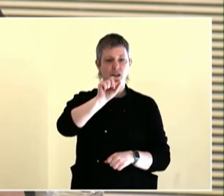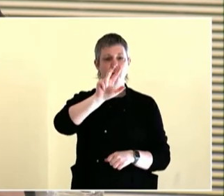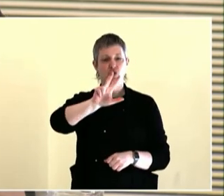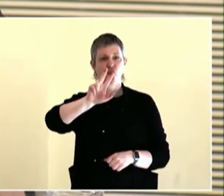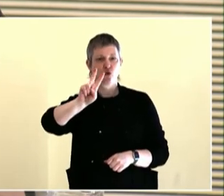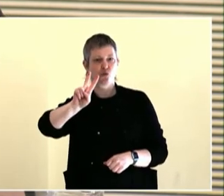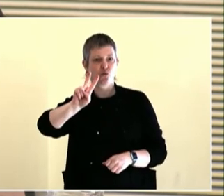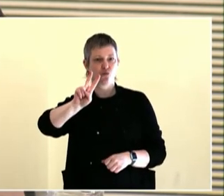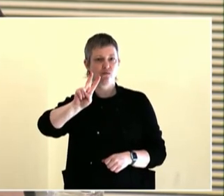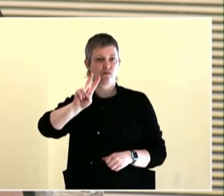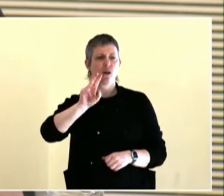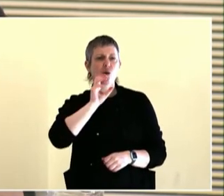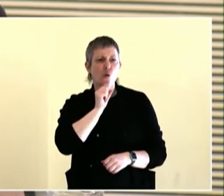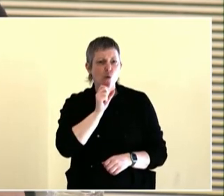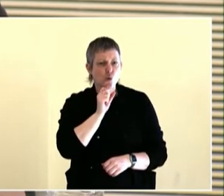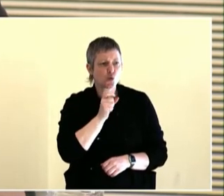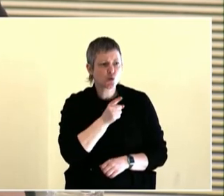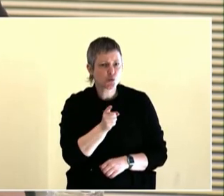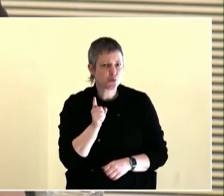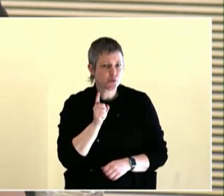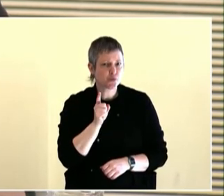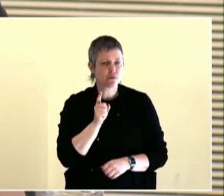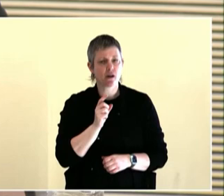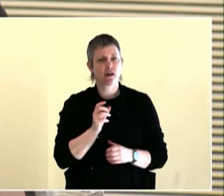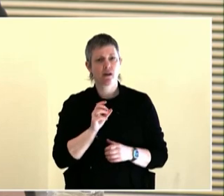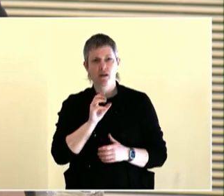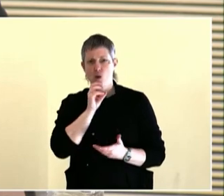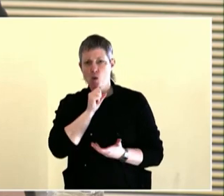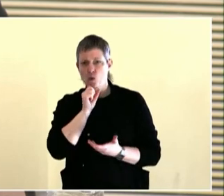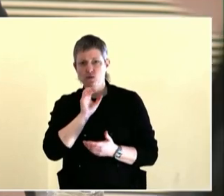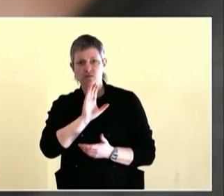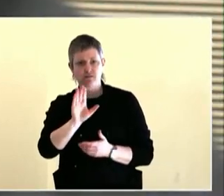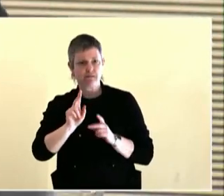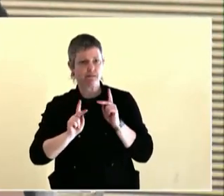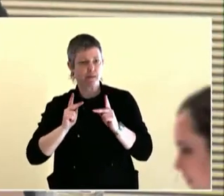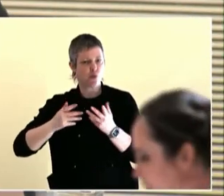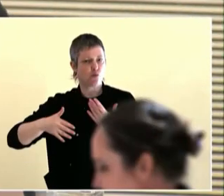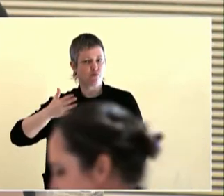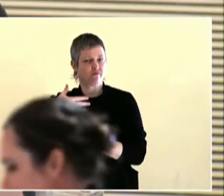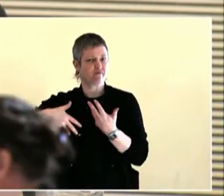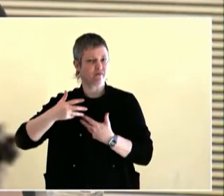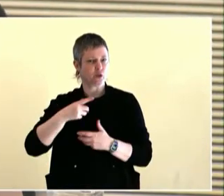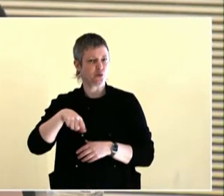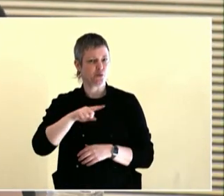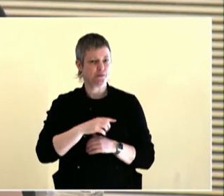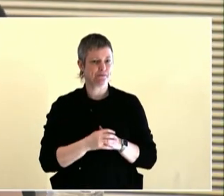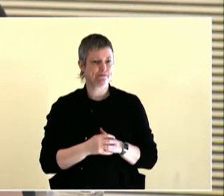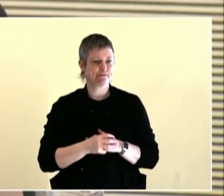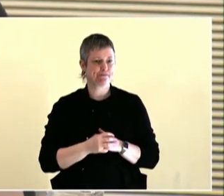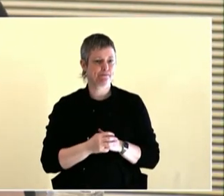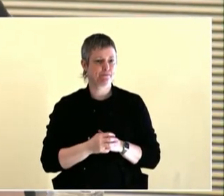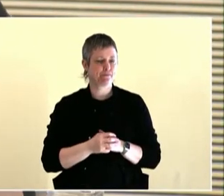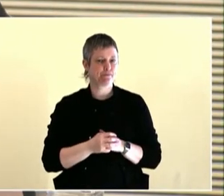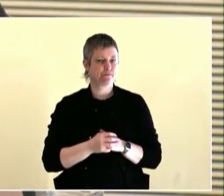teased, is an expert in futures thinking, and we're going to do a couple of exercises about